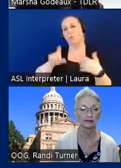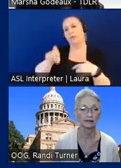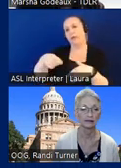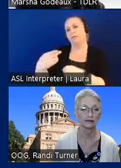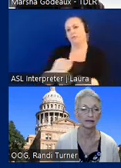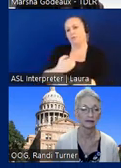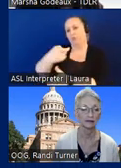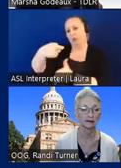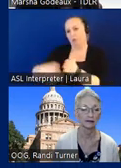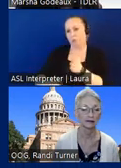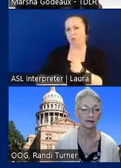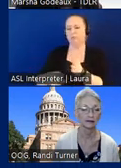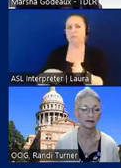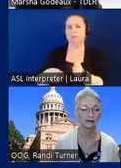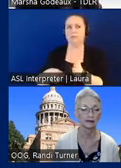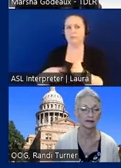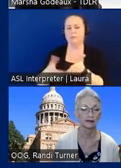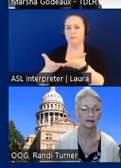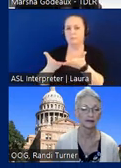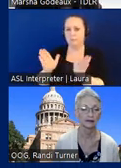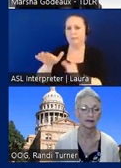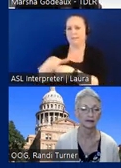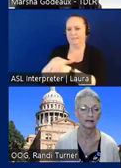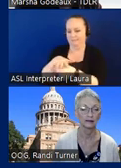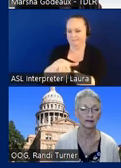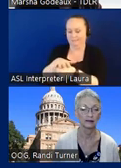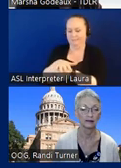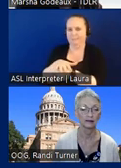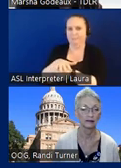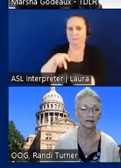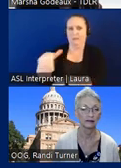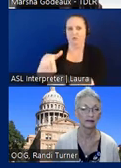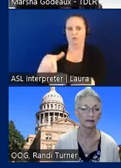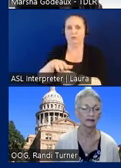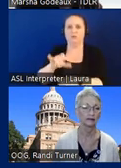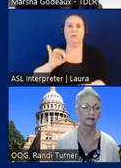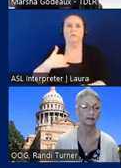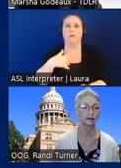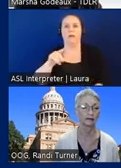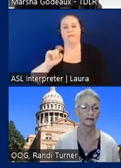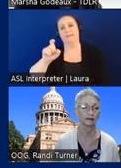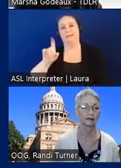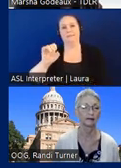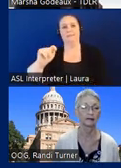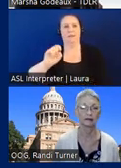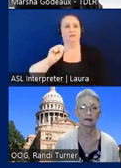of the public pedestrian elements so if you've got a big old txdot street project and it's